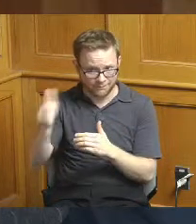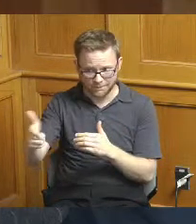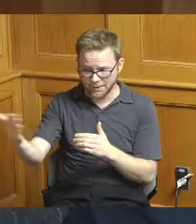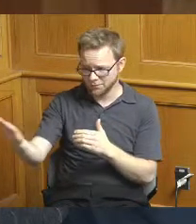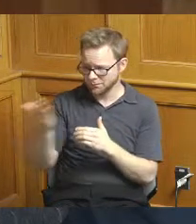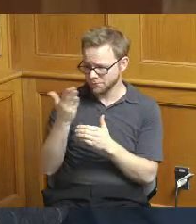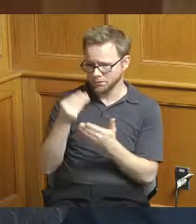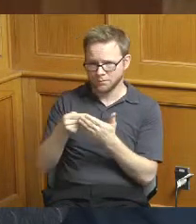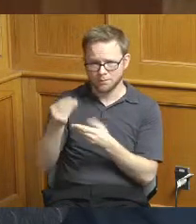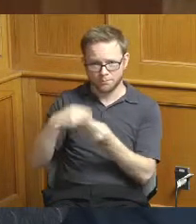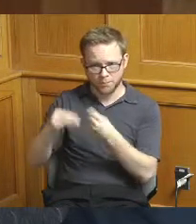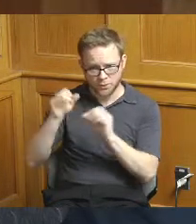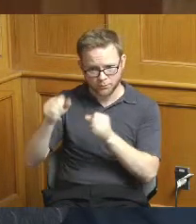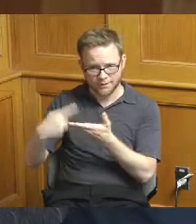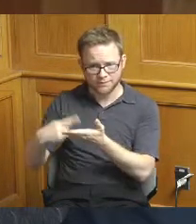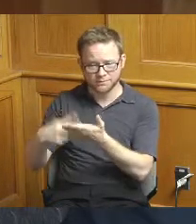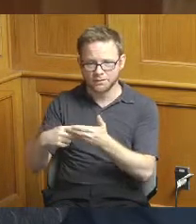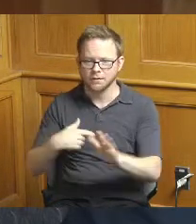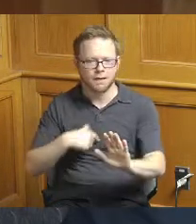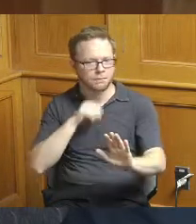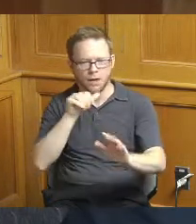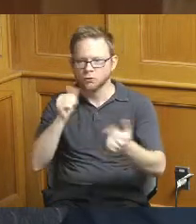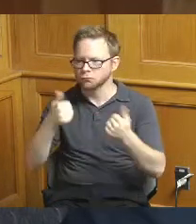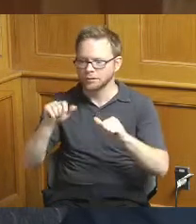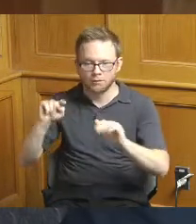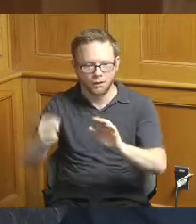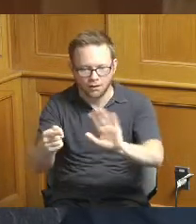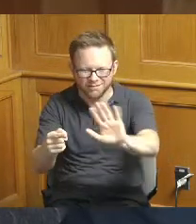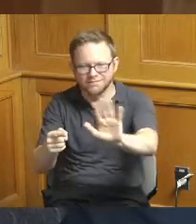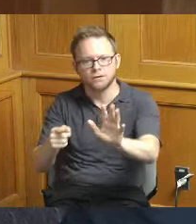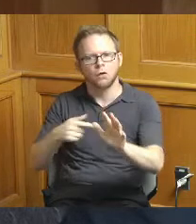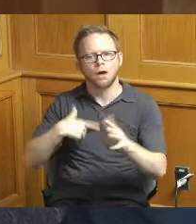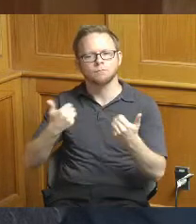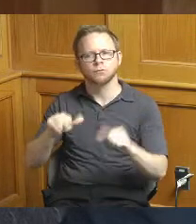but that's I'm not trying to be I'm trying to understand it I'm really not trying to be critical